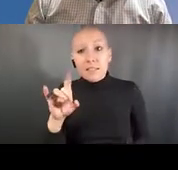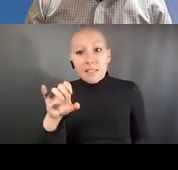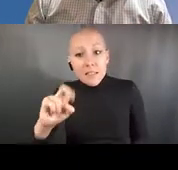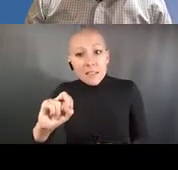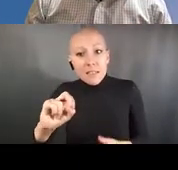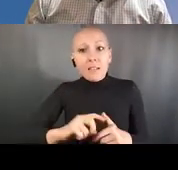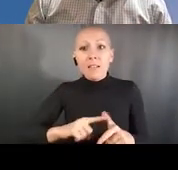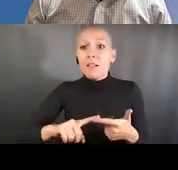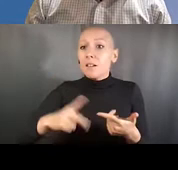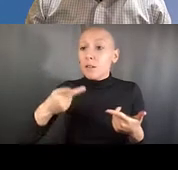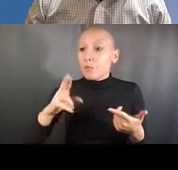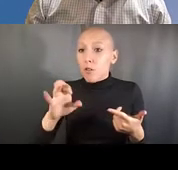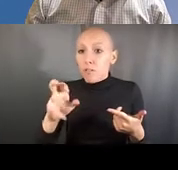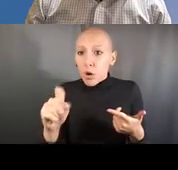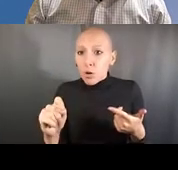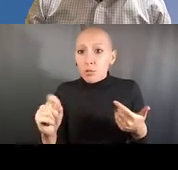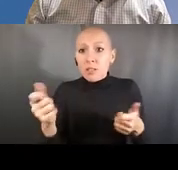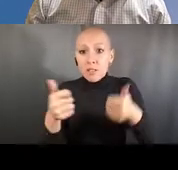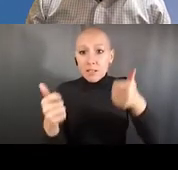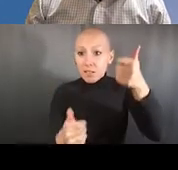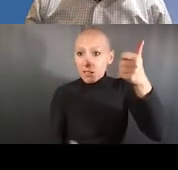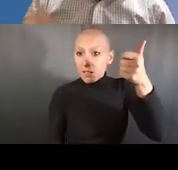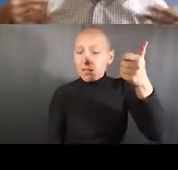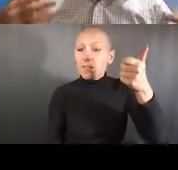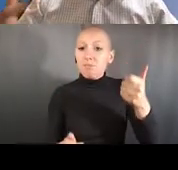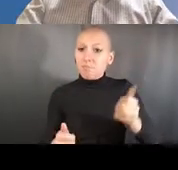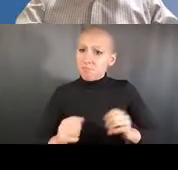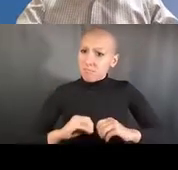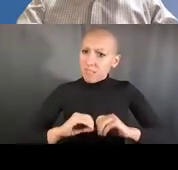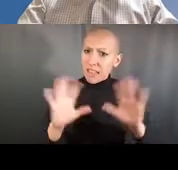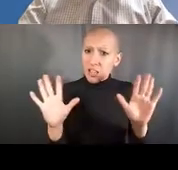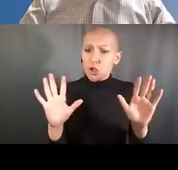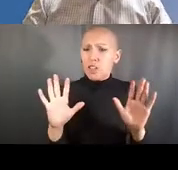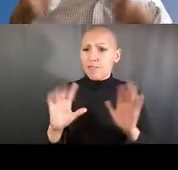So some more specific things than the institutions can do